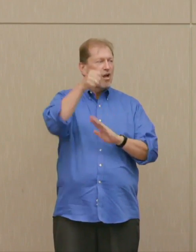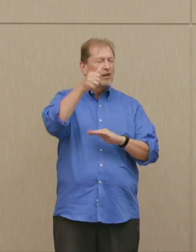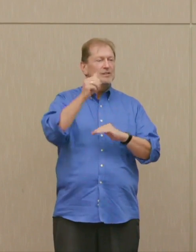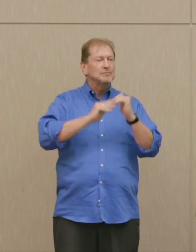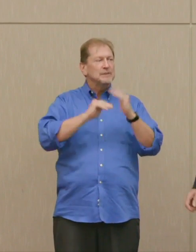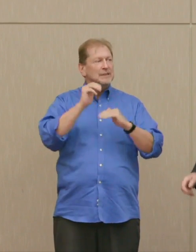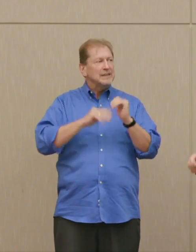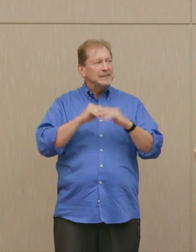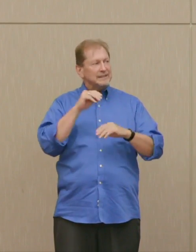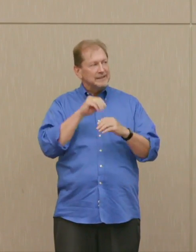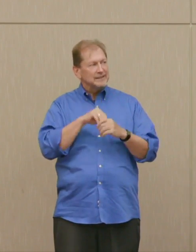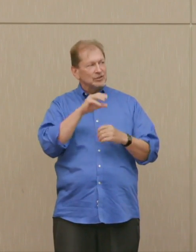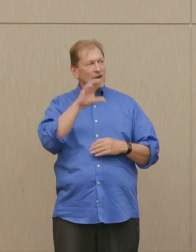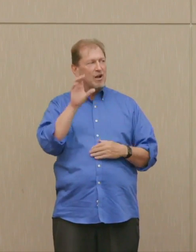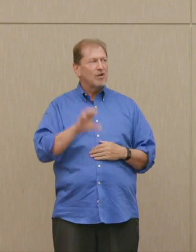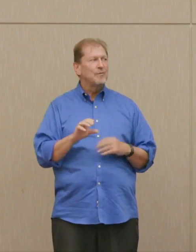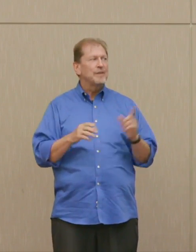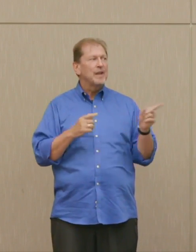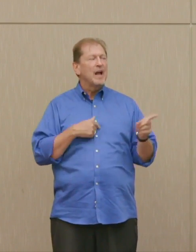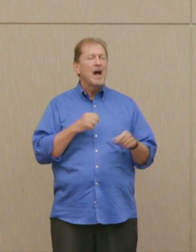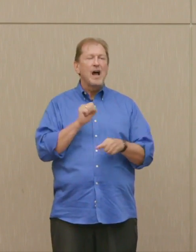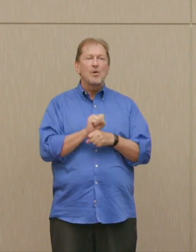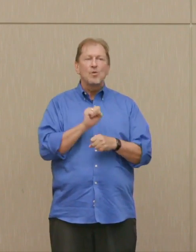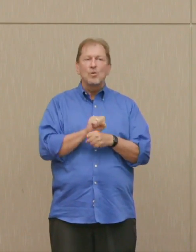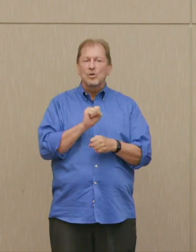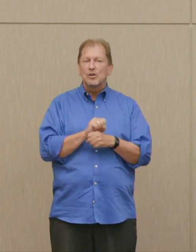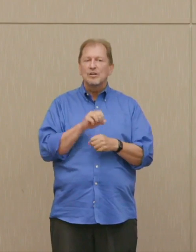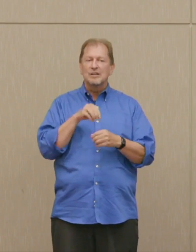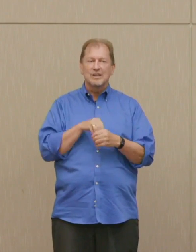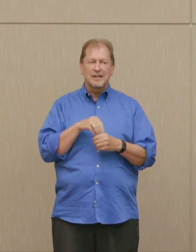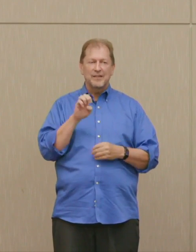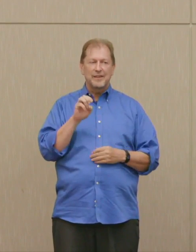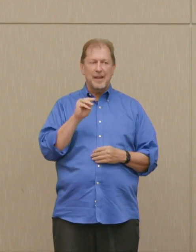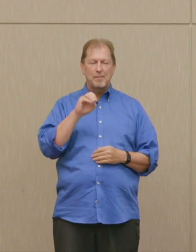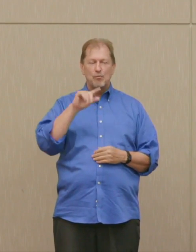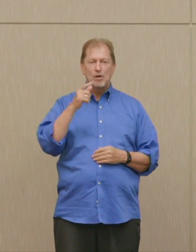Then out of work during the depression, moved to Detroit where I grew up.